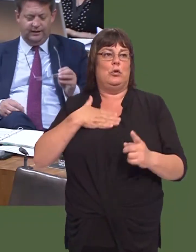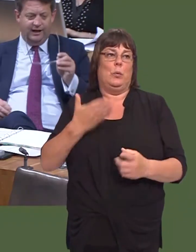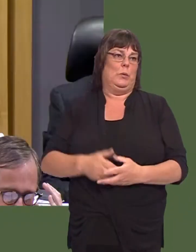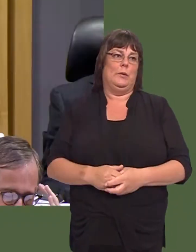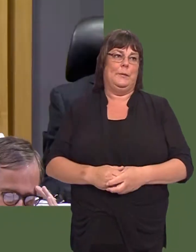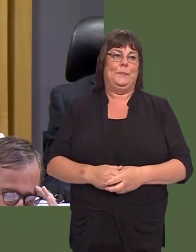charge.